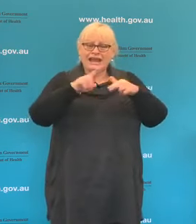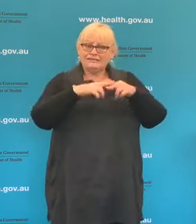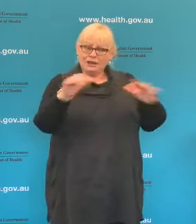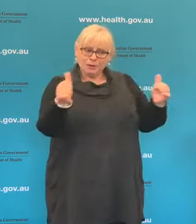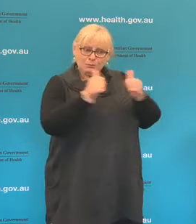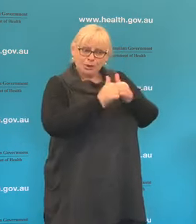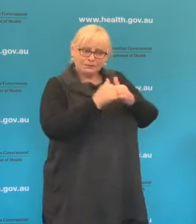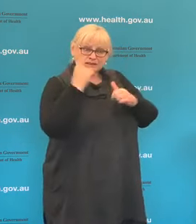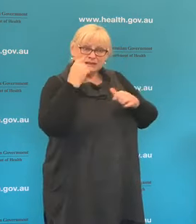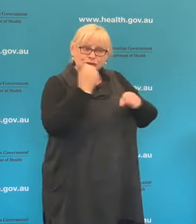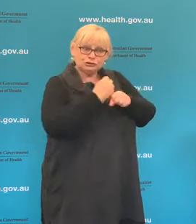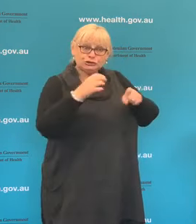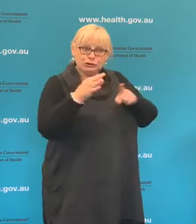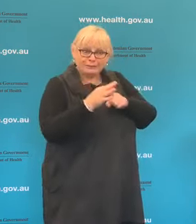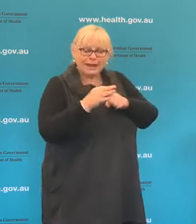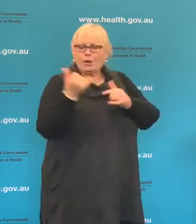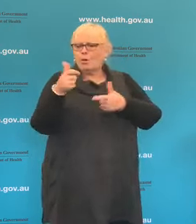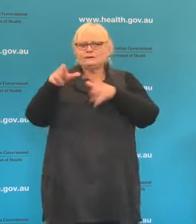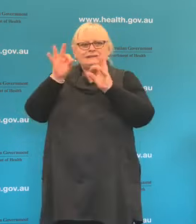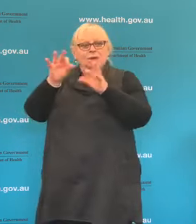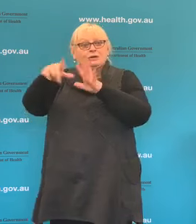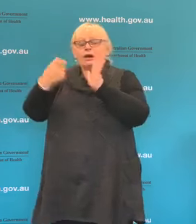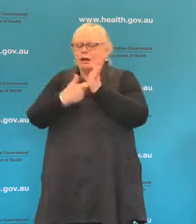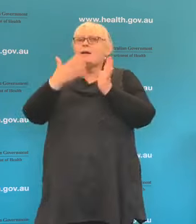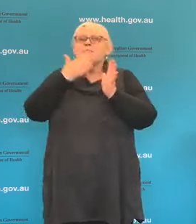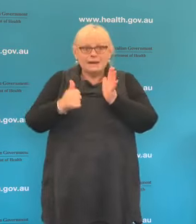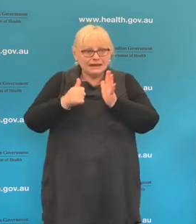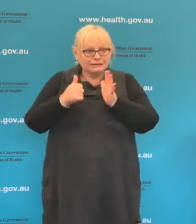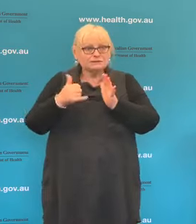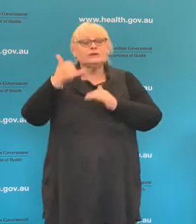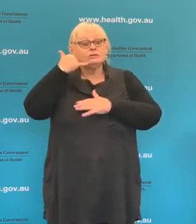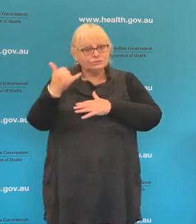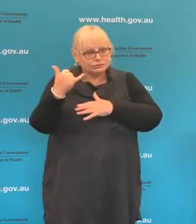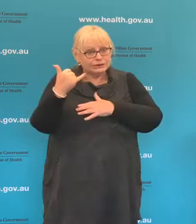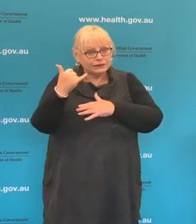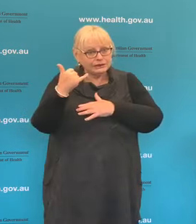your GP or a specialist, please ring up see if that appointment